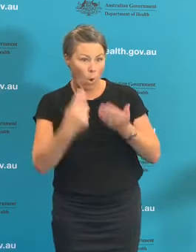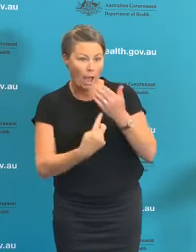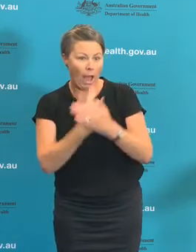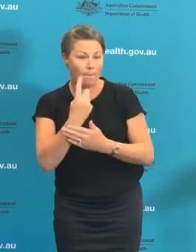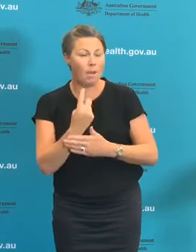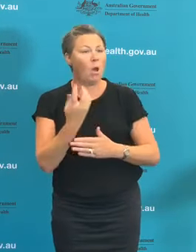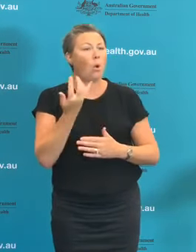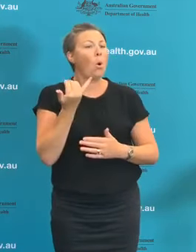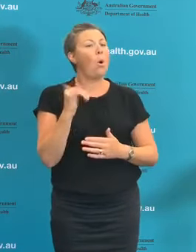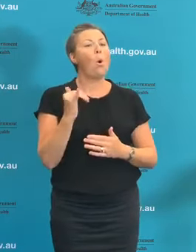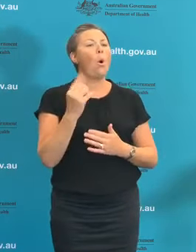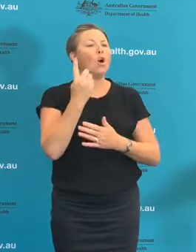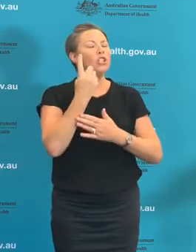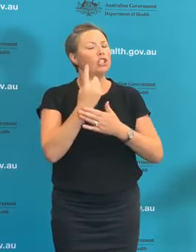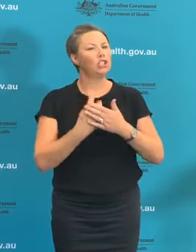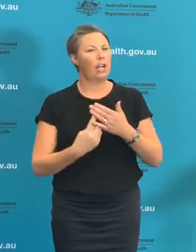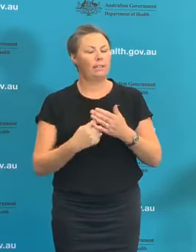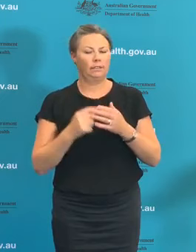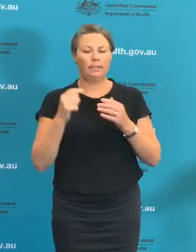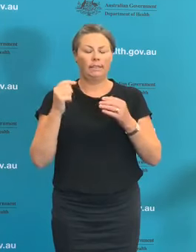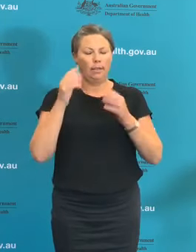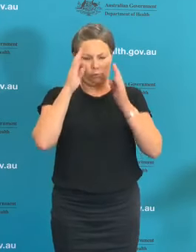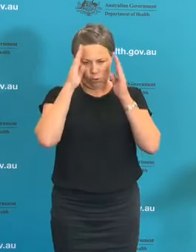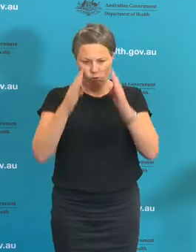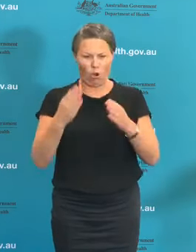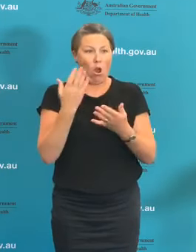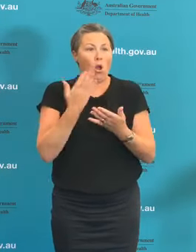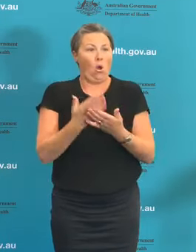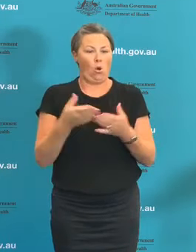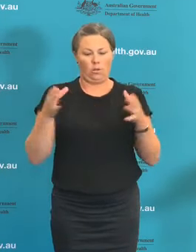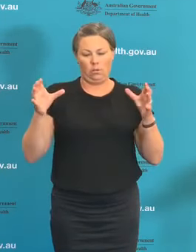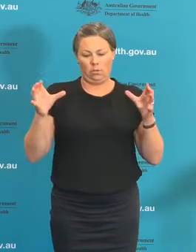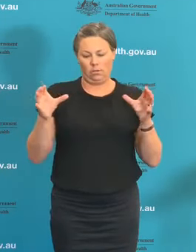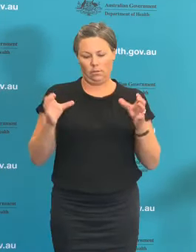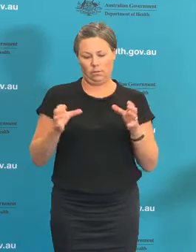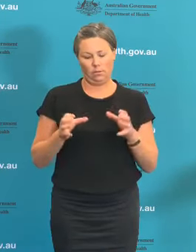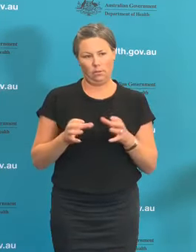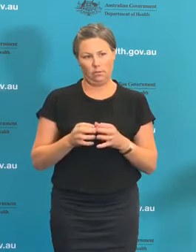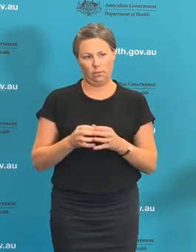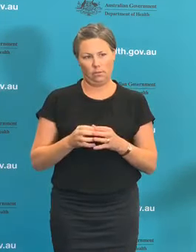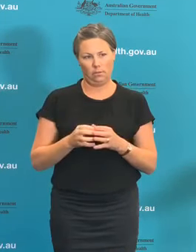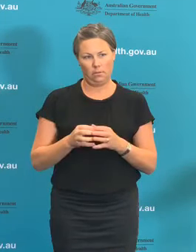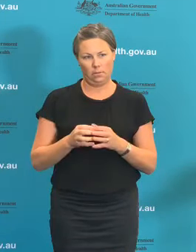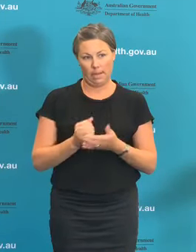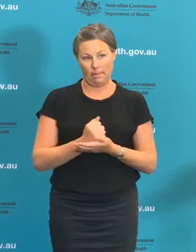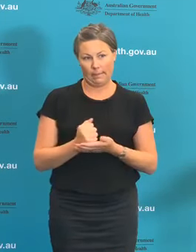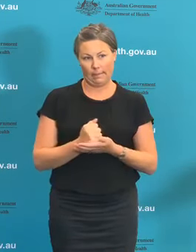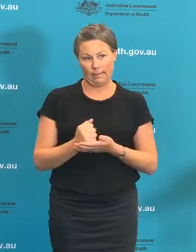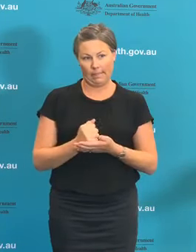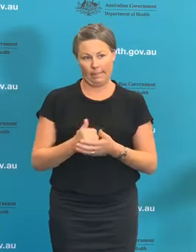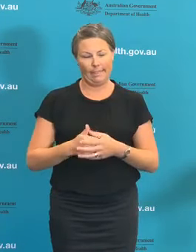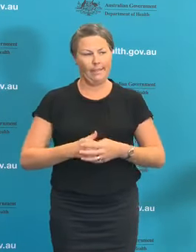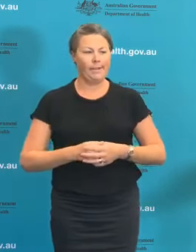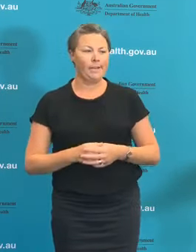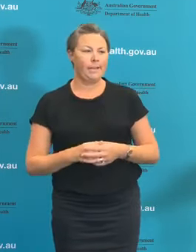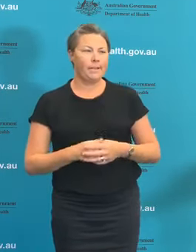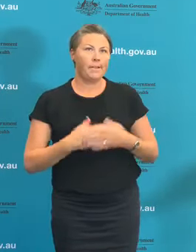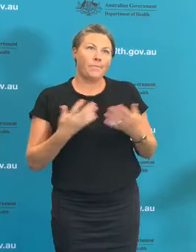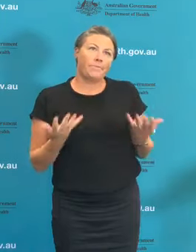level, especially because of our non-immune communities like remote communities. I suppose the best way to answer your question is when does a